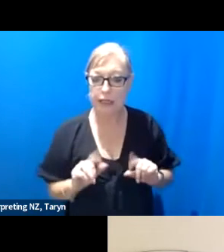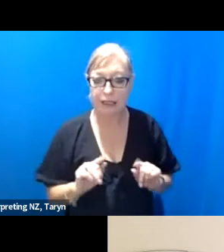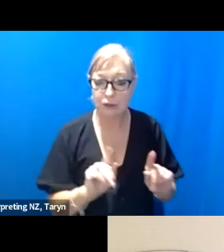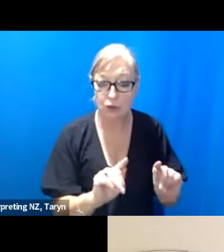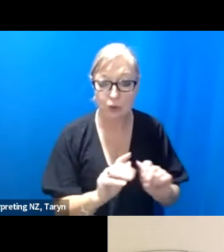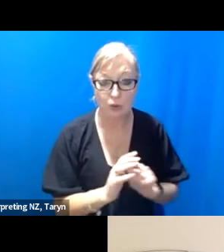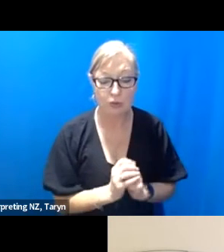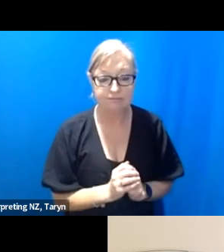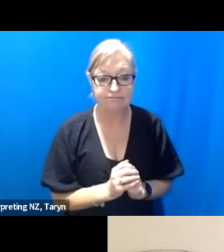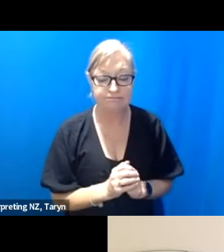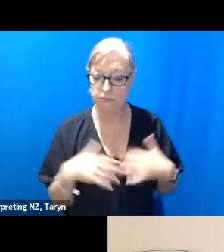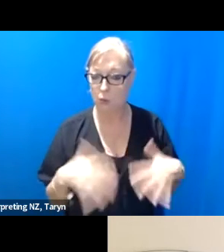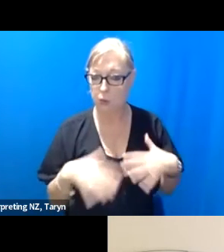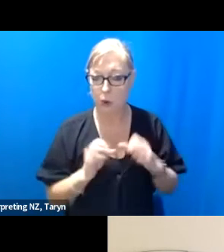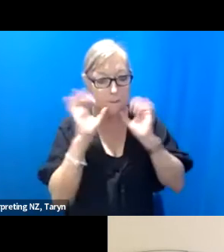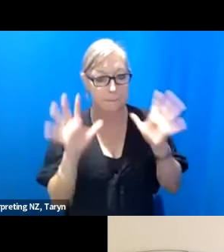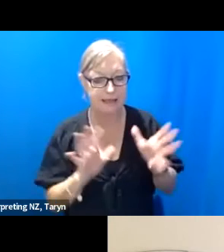yeah amazing. Anyway,